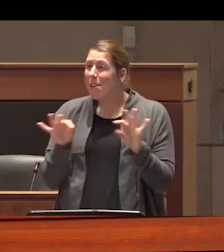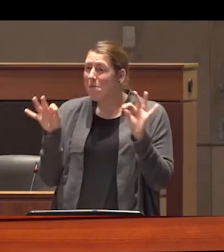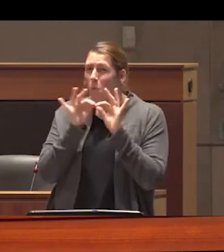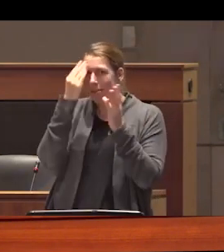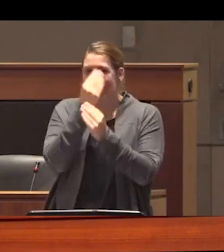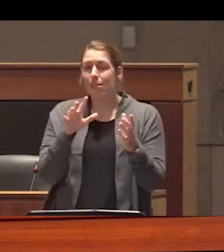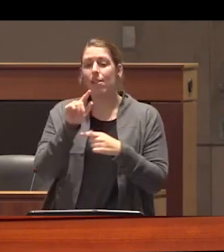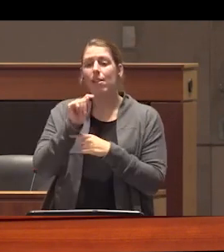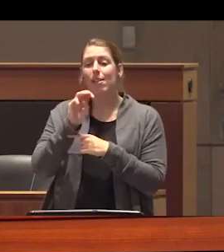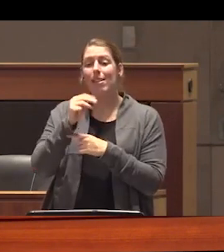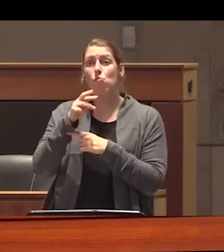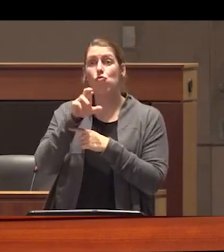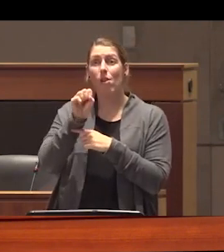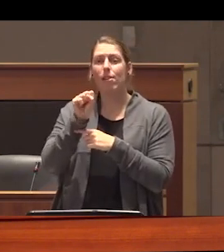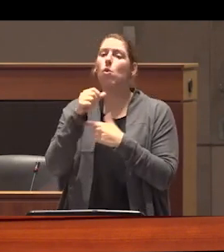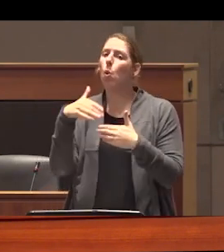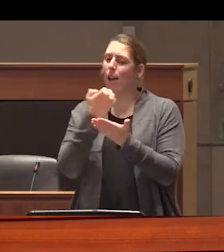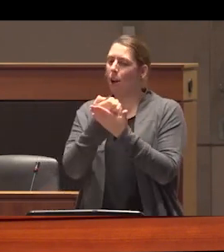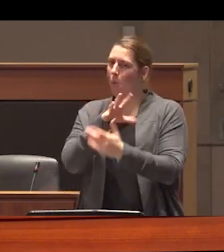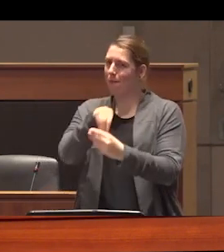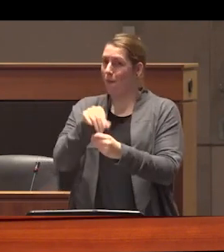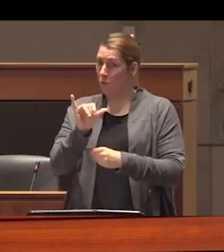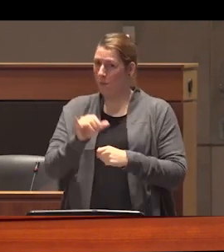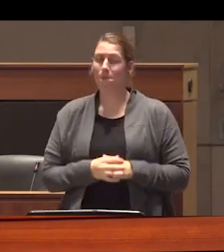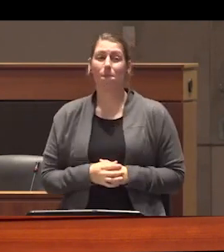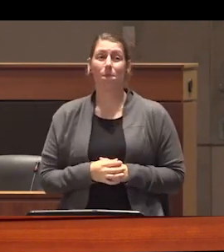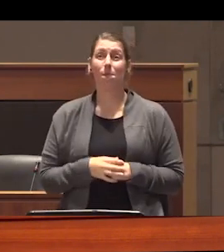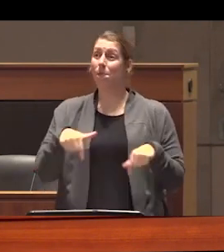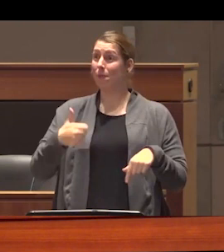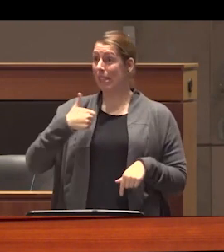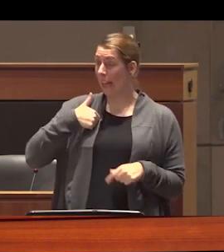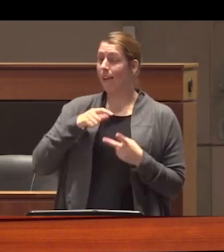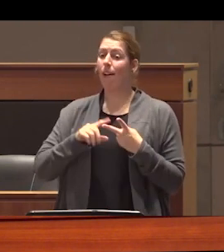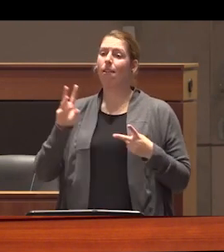Temperance held a strong economic dimension in Canada and on the west coast especially